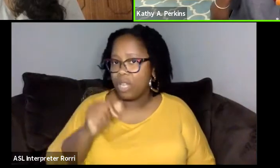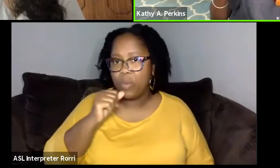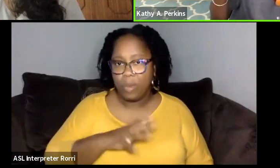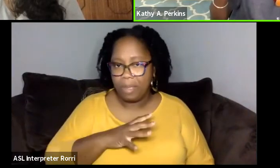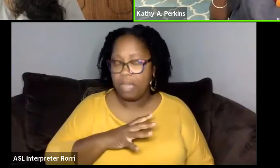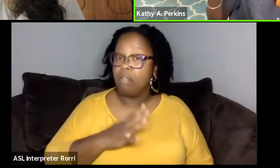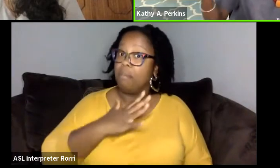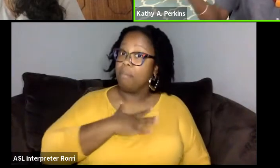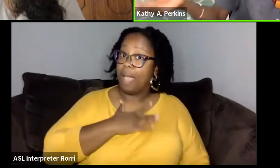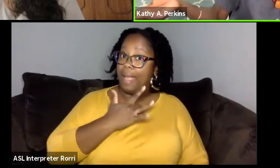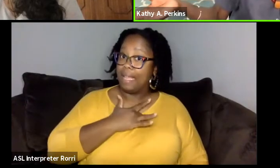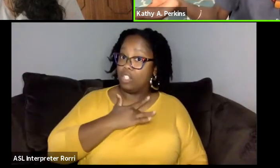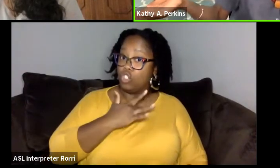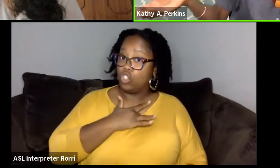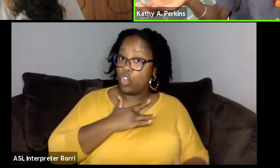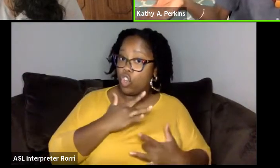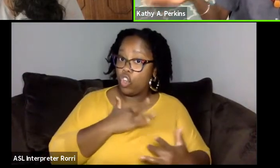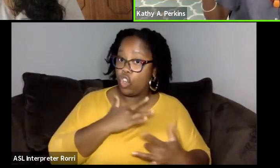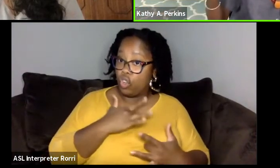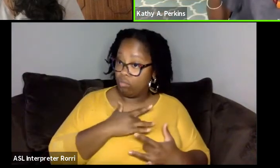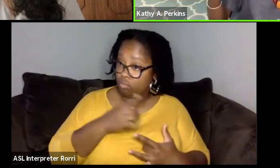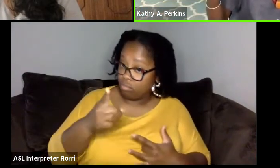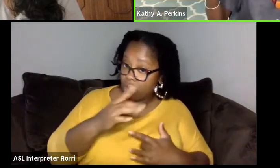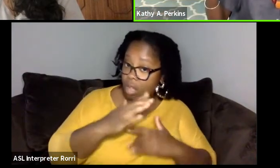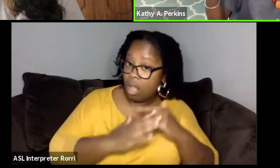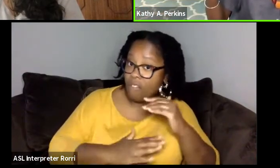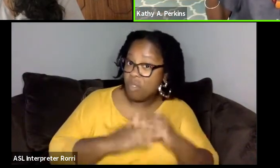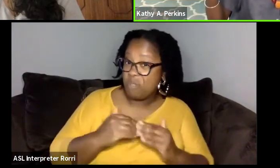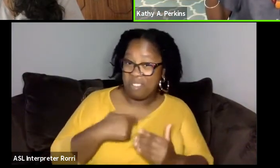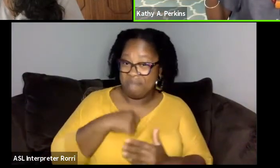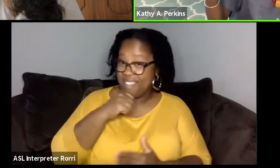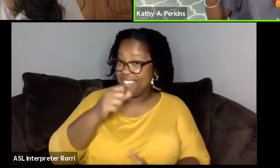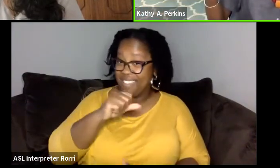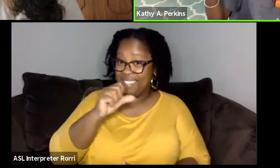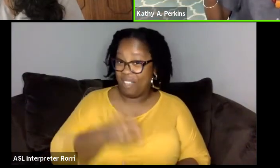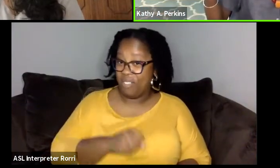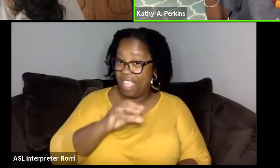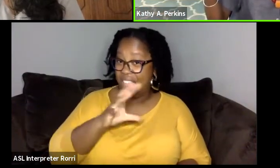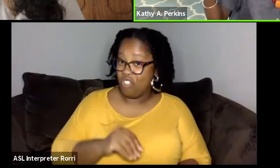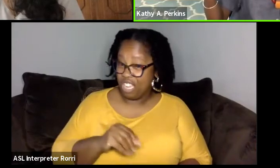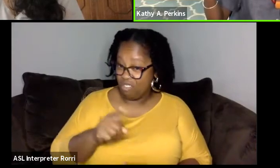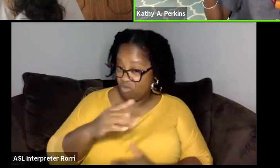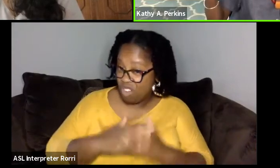are you comfortable with an outsider coming in, trying to tell your story?